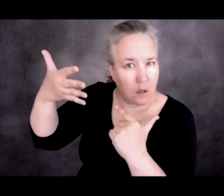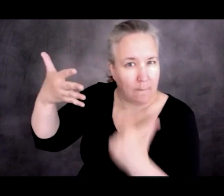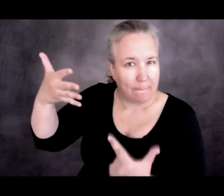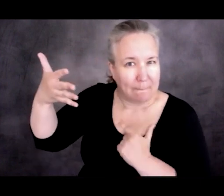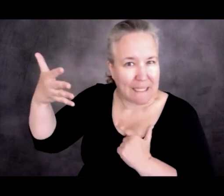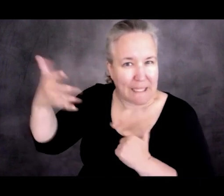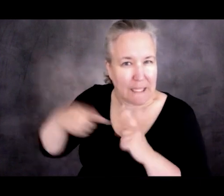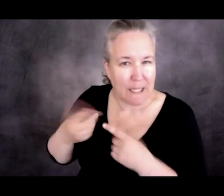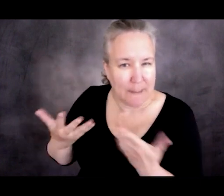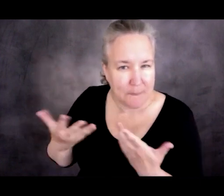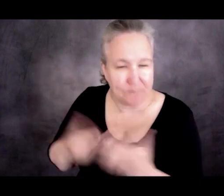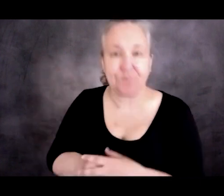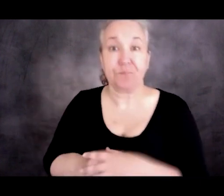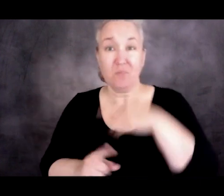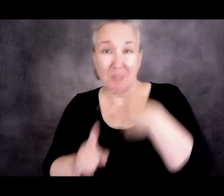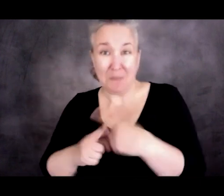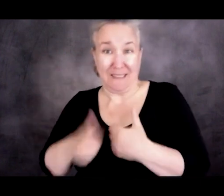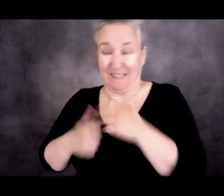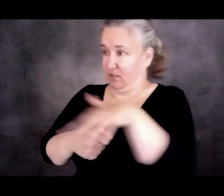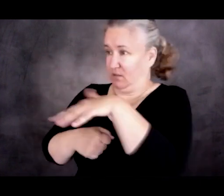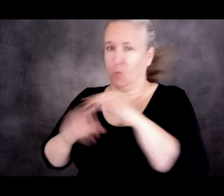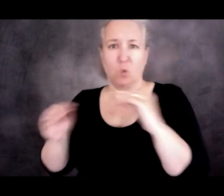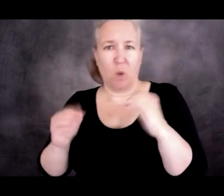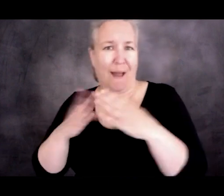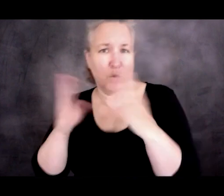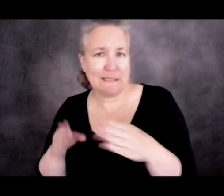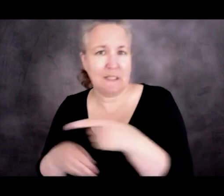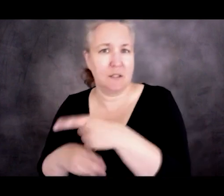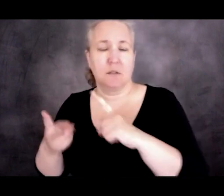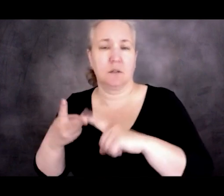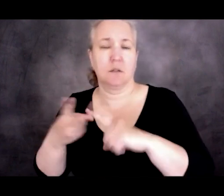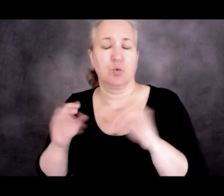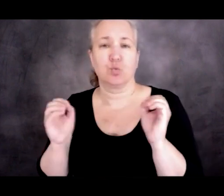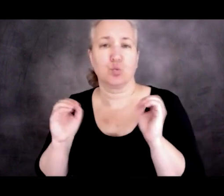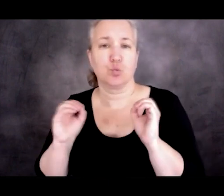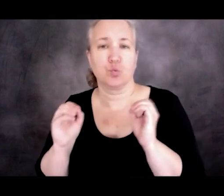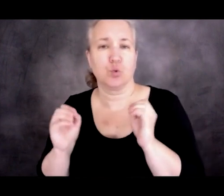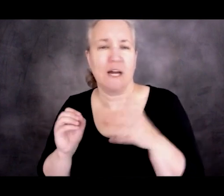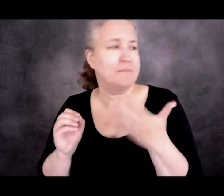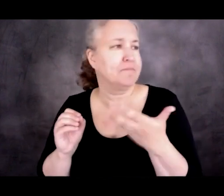And living where they have no housing and no sustenance